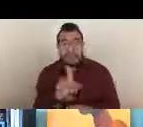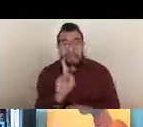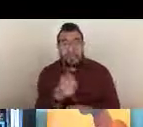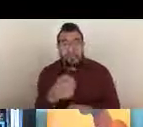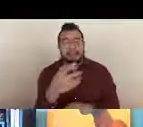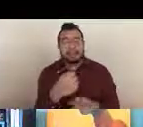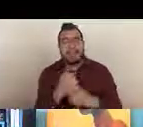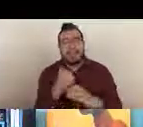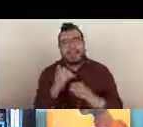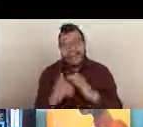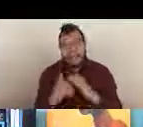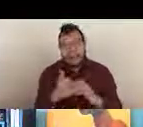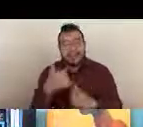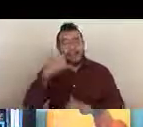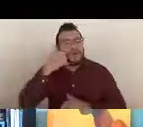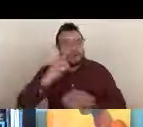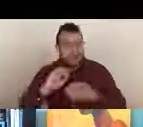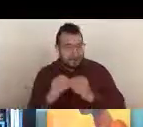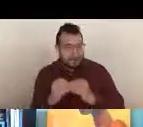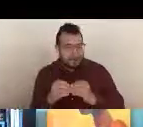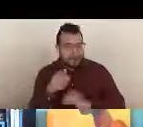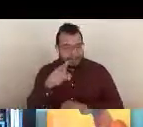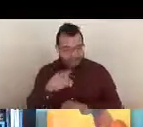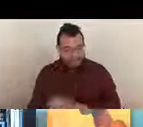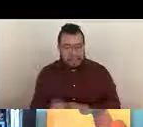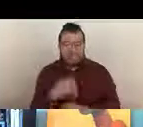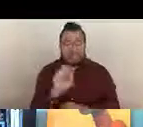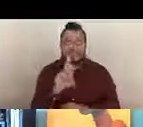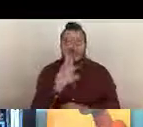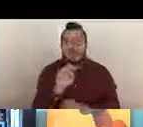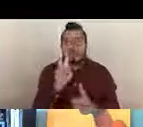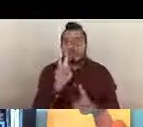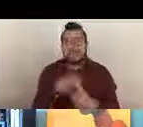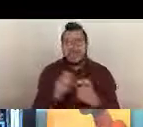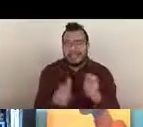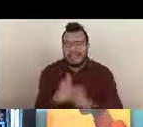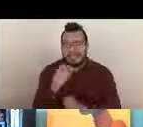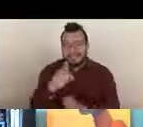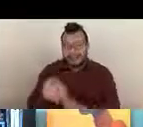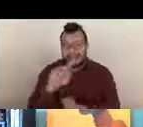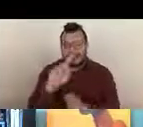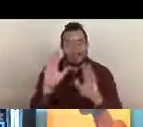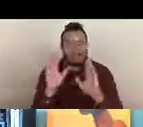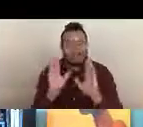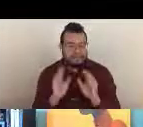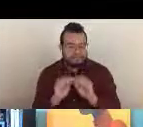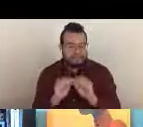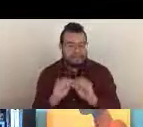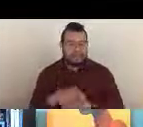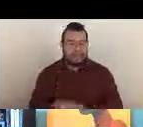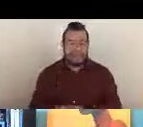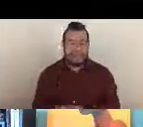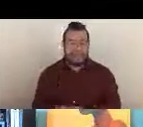as well as a telephone number of the SRO